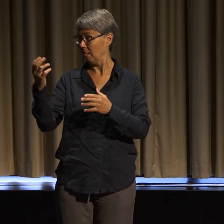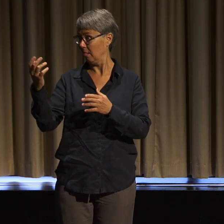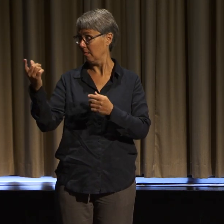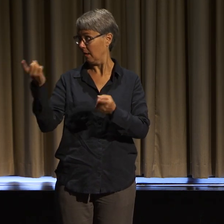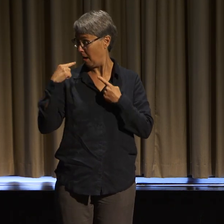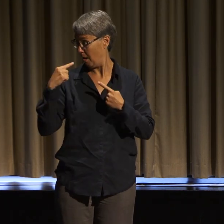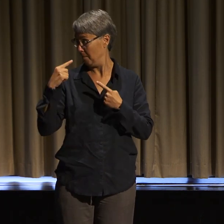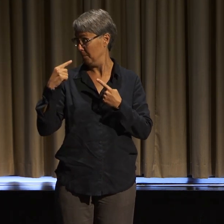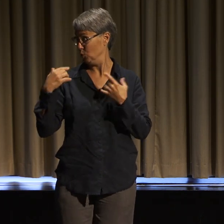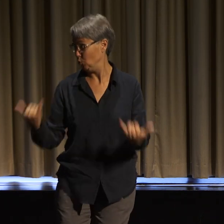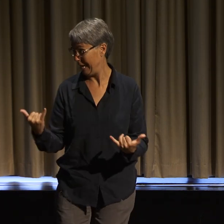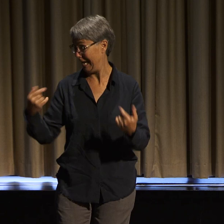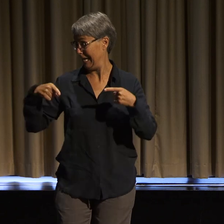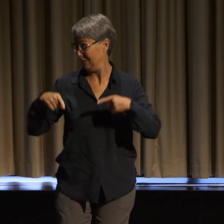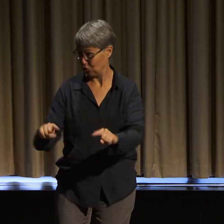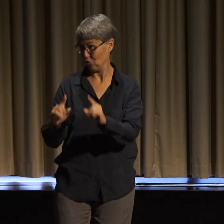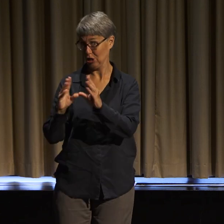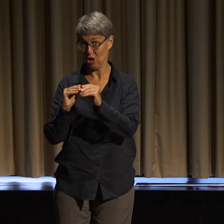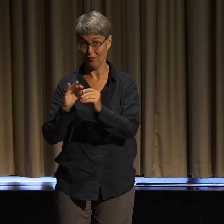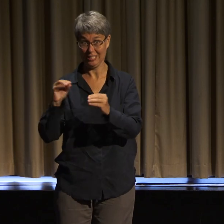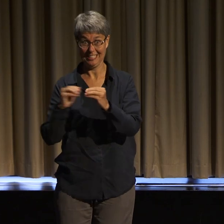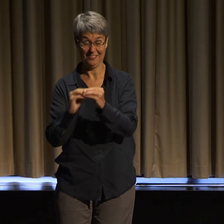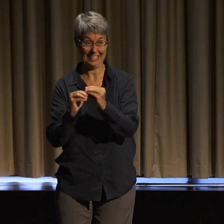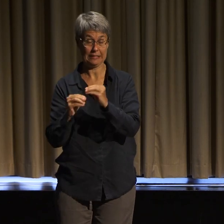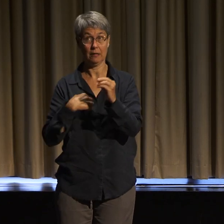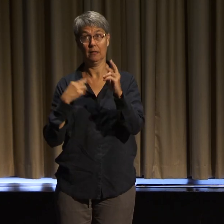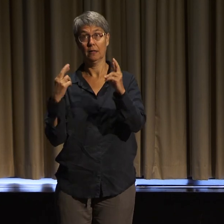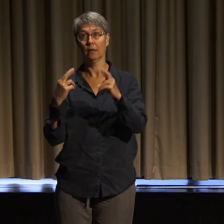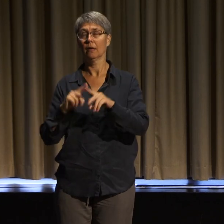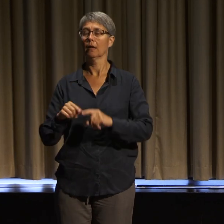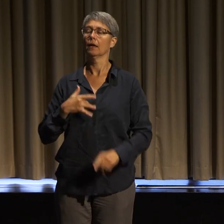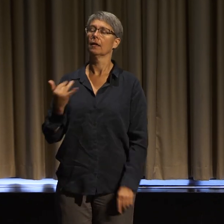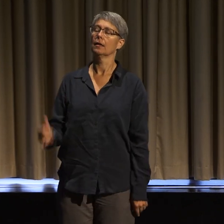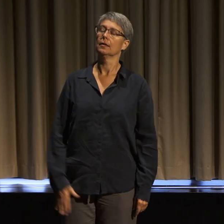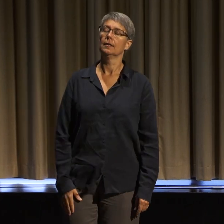I don't know. I'm sad because I'm like, oh, it's taking me away from today.